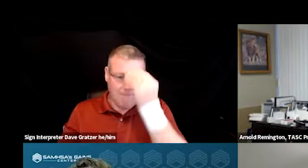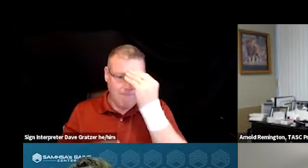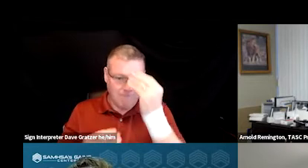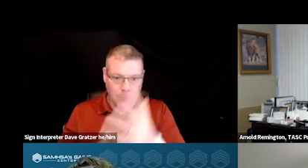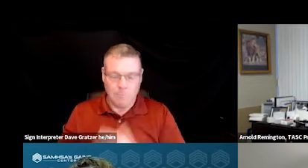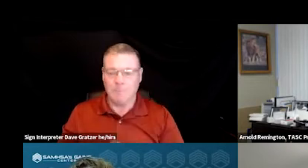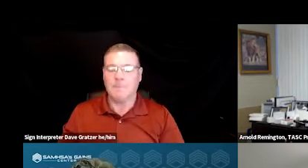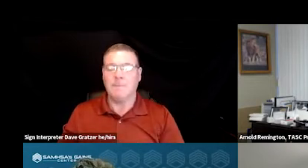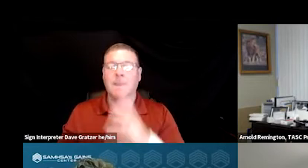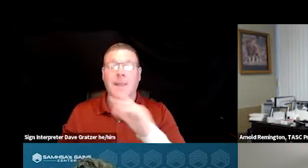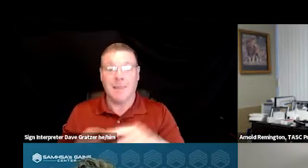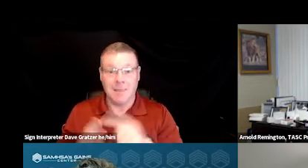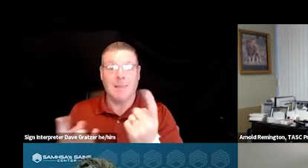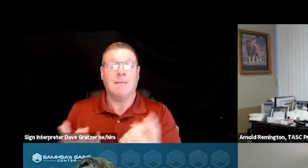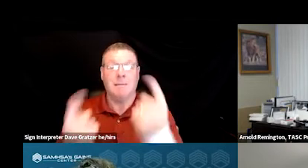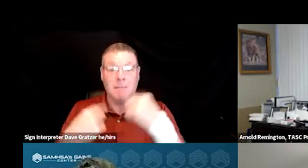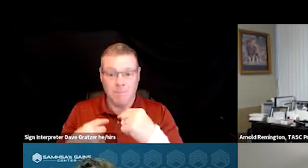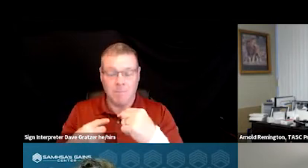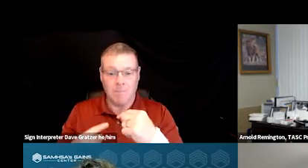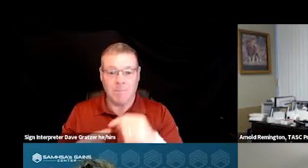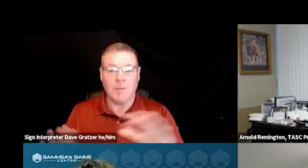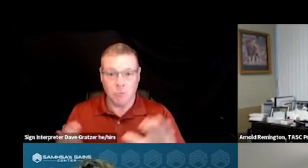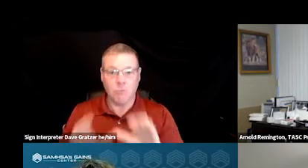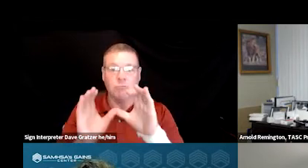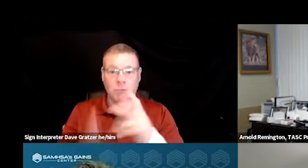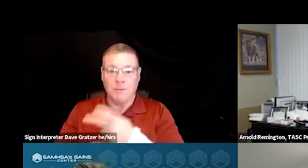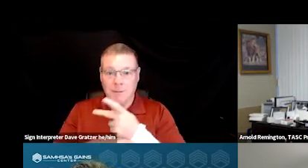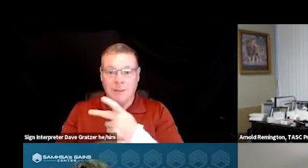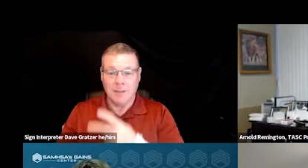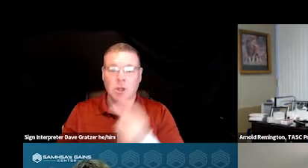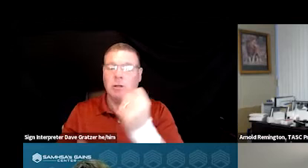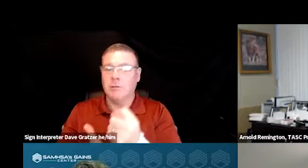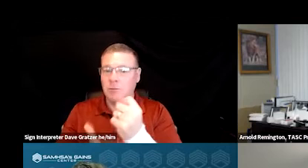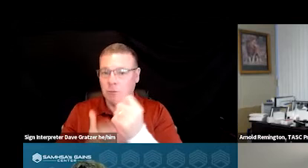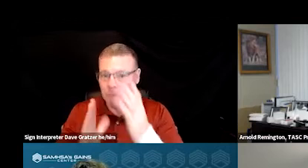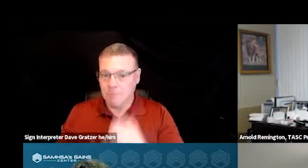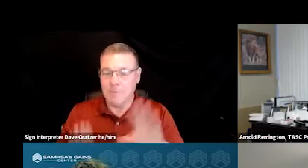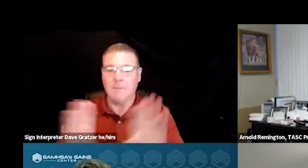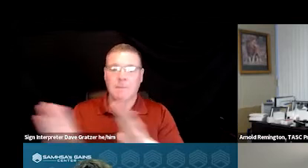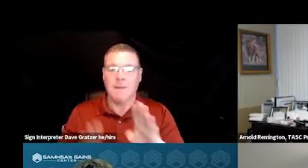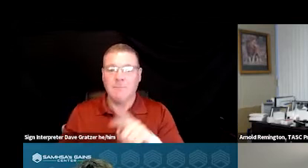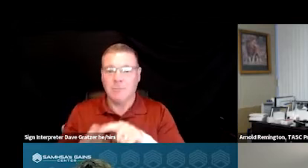and have them come into our Crisis Care Center, our therapists, our behavioral support specialists,